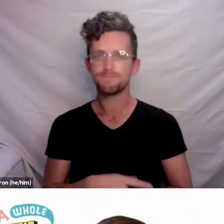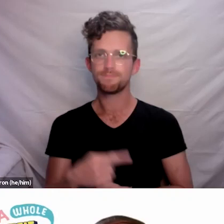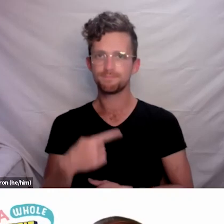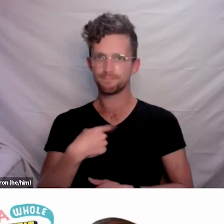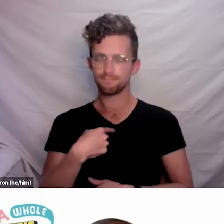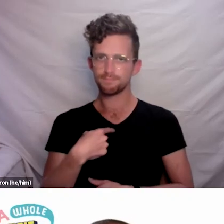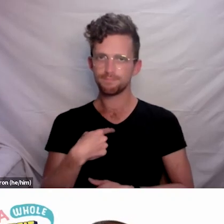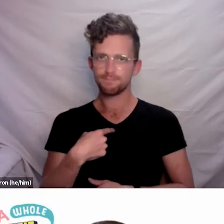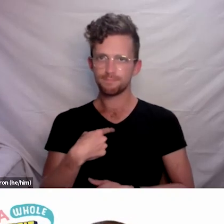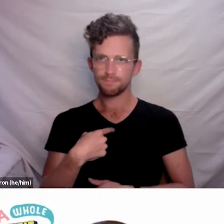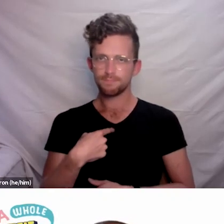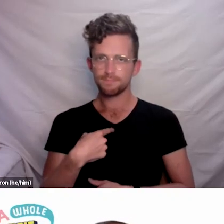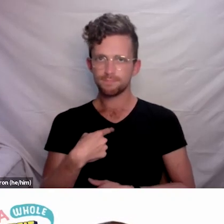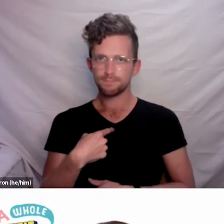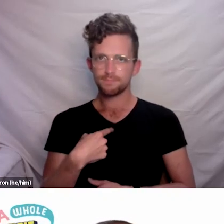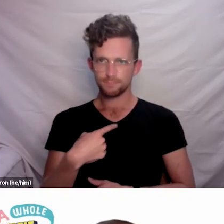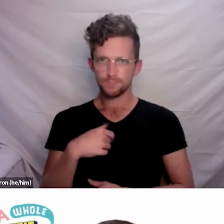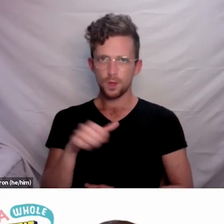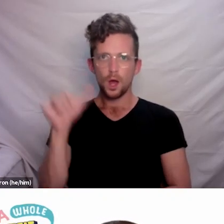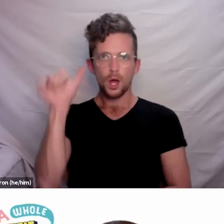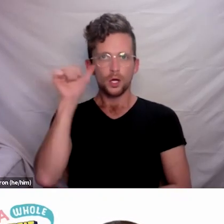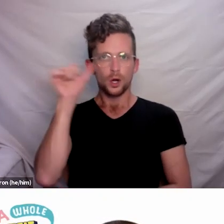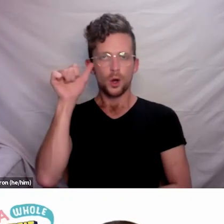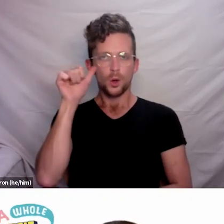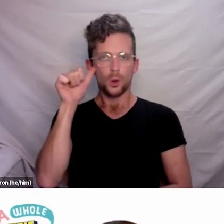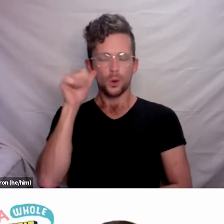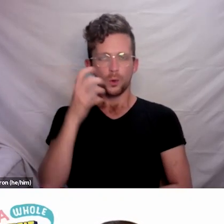that there’s such a huge community spirit here in Hawke’s Bay.